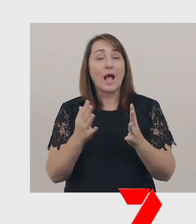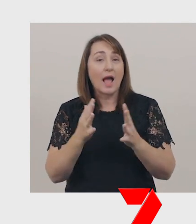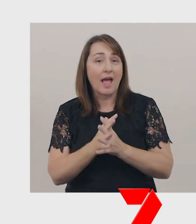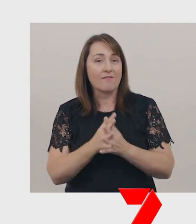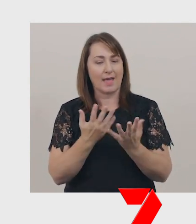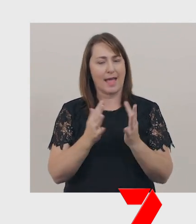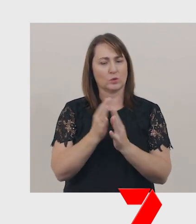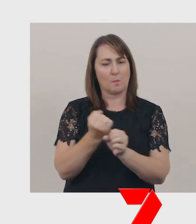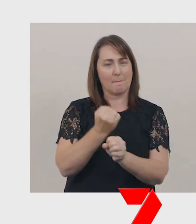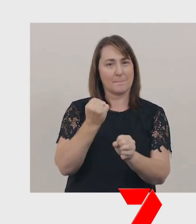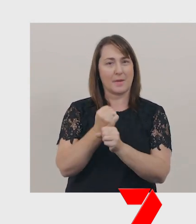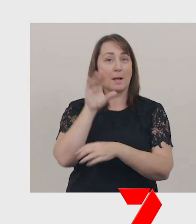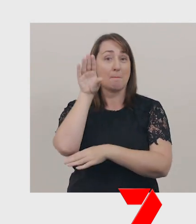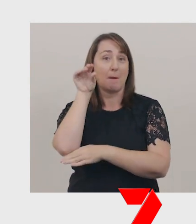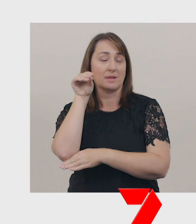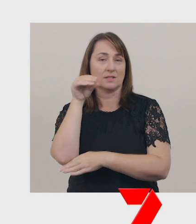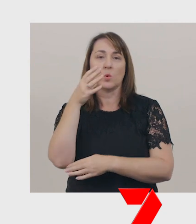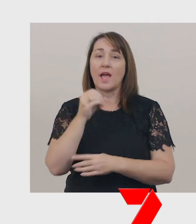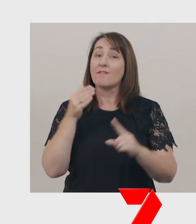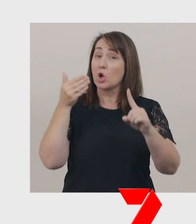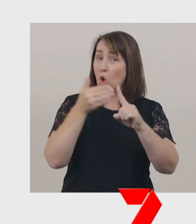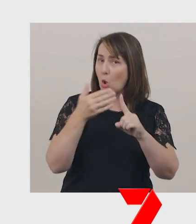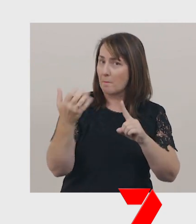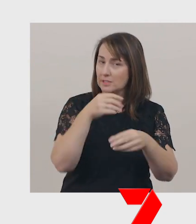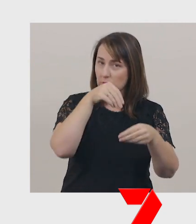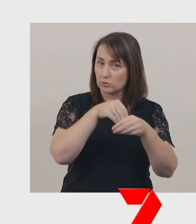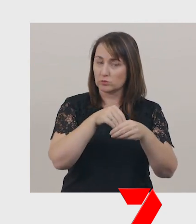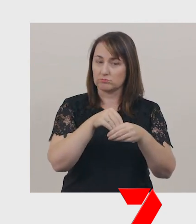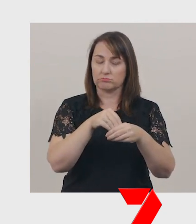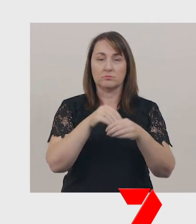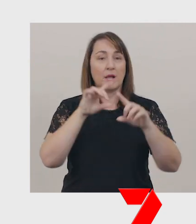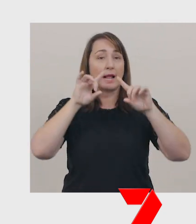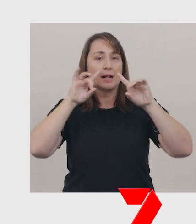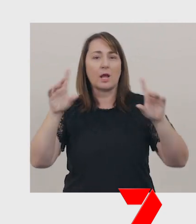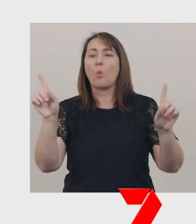The procedure has a goal or aim that clearly states what needs to be done.